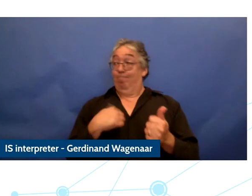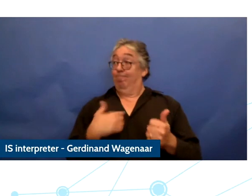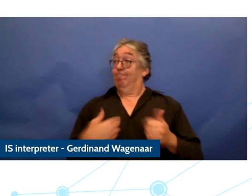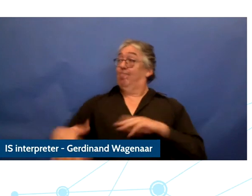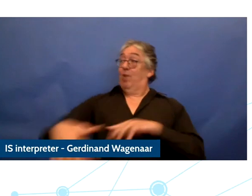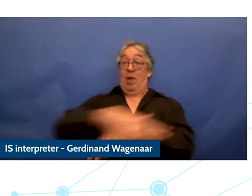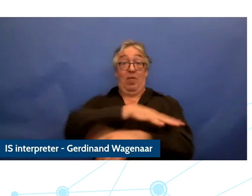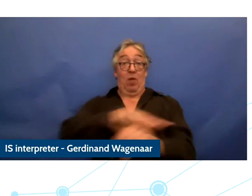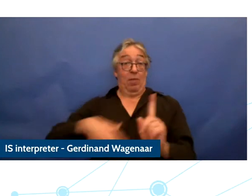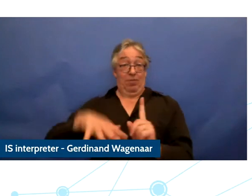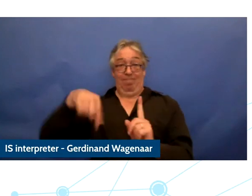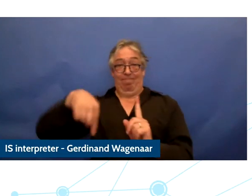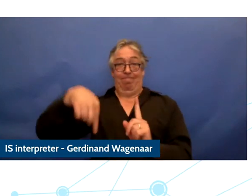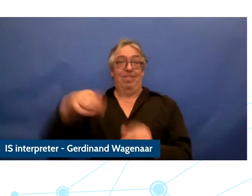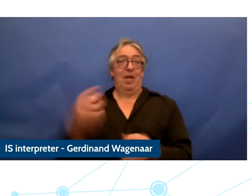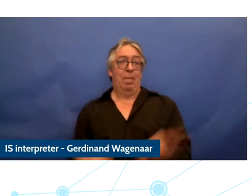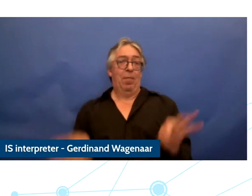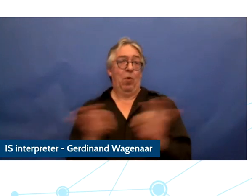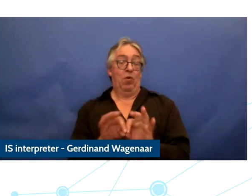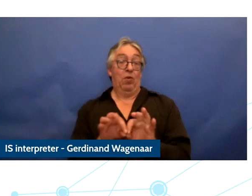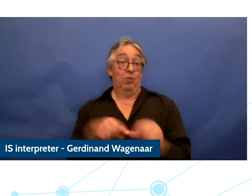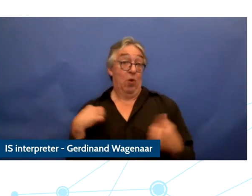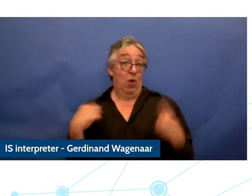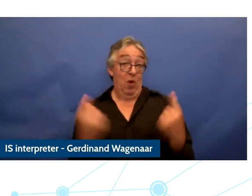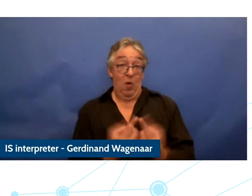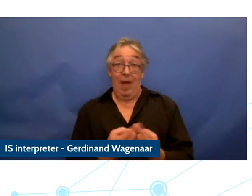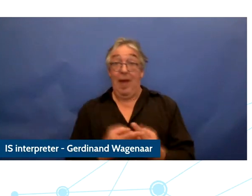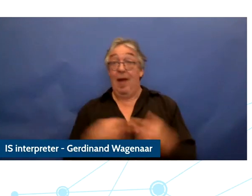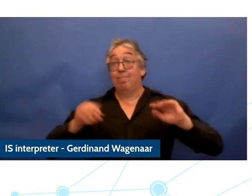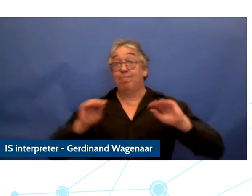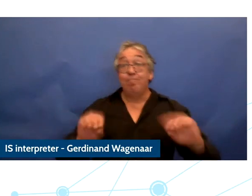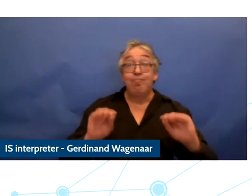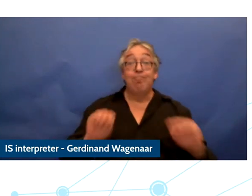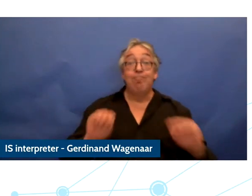So I think we need as adulted and as parents and educators to be leading by example.